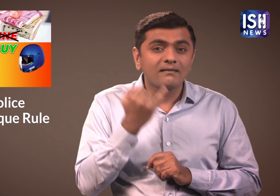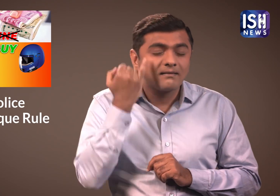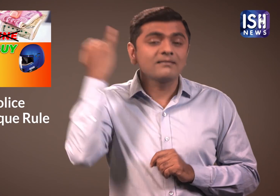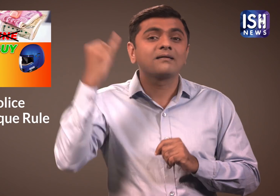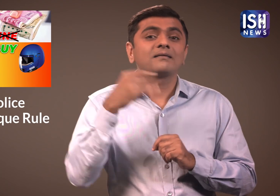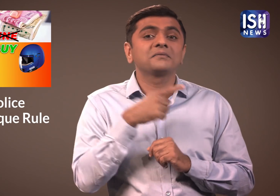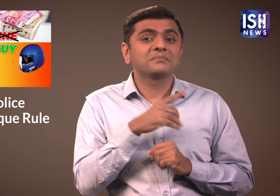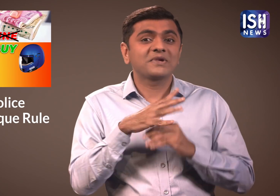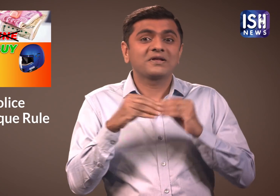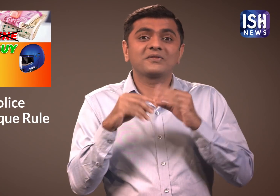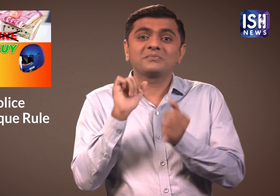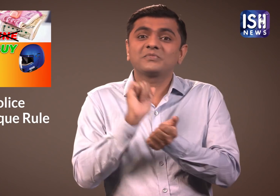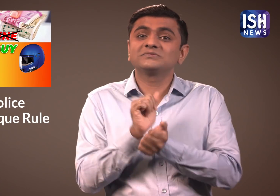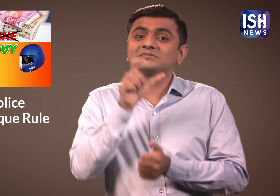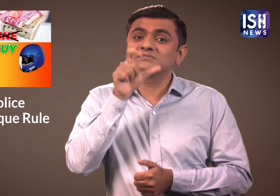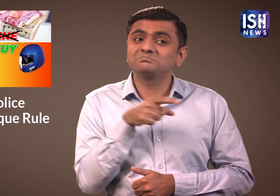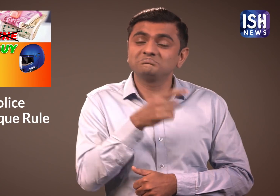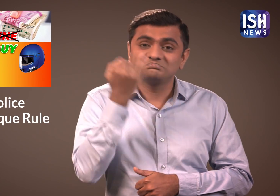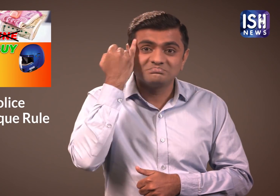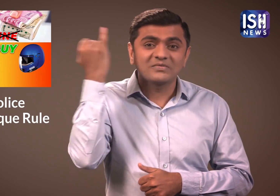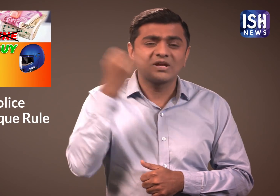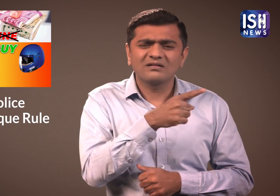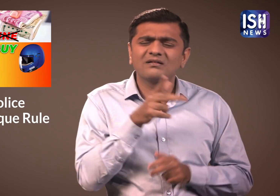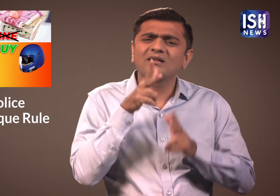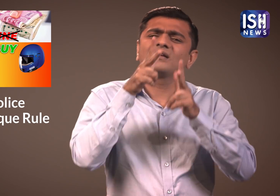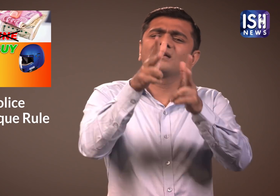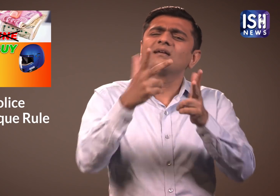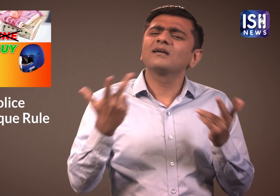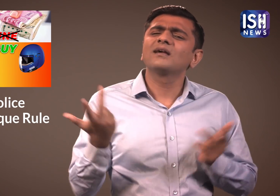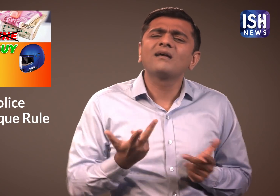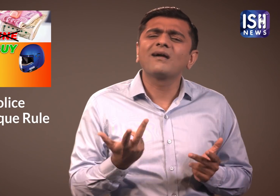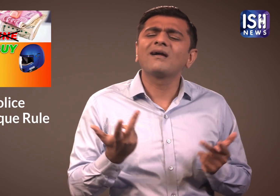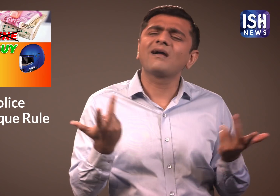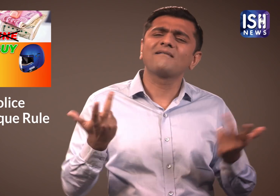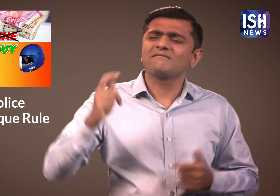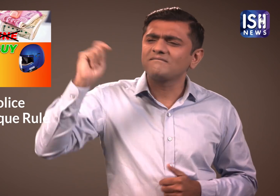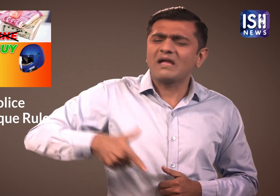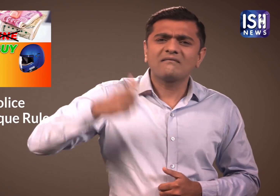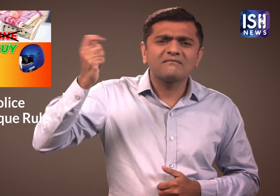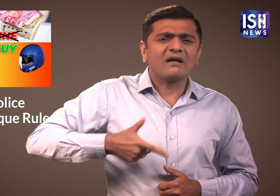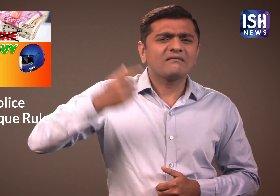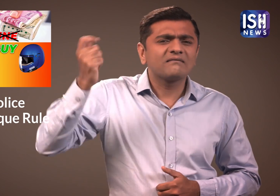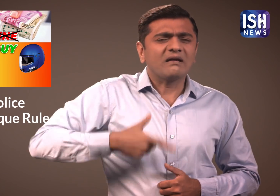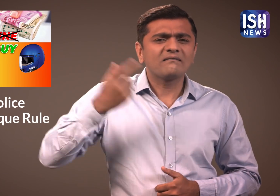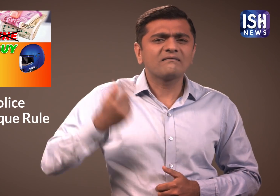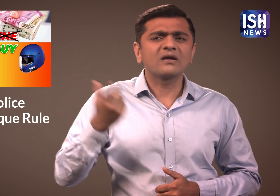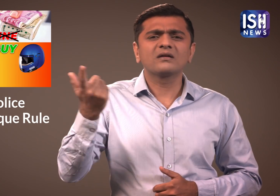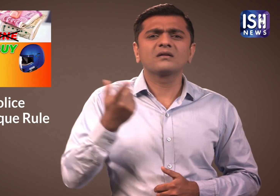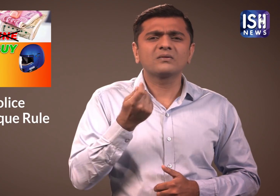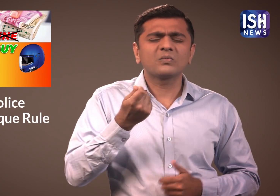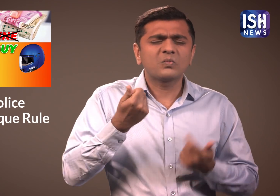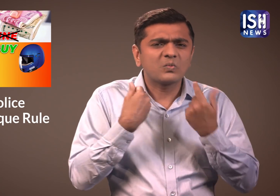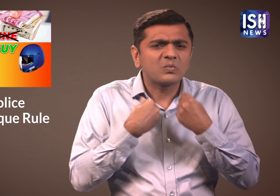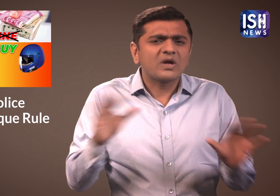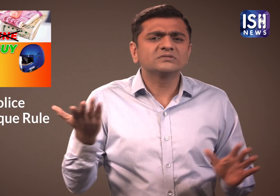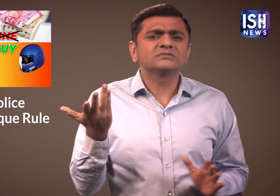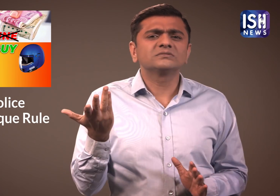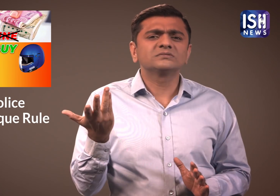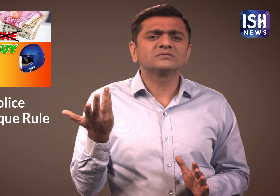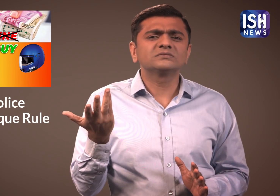Such a unique idea by the Bengaluru police. They said that imposing fines are a waste of money.